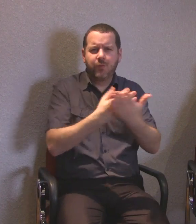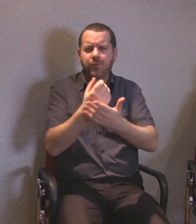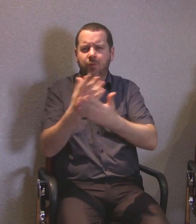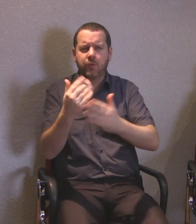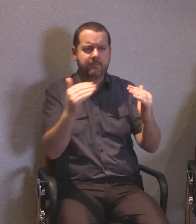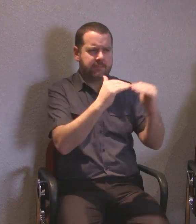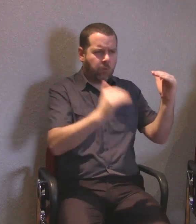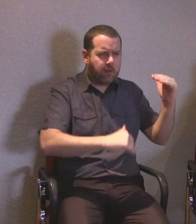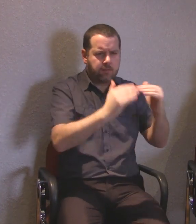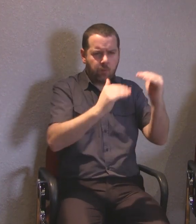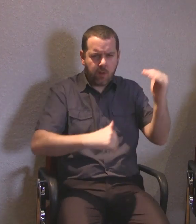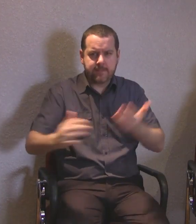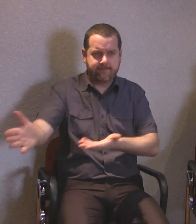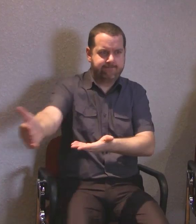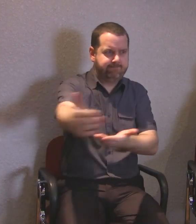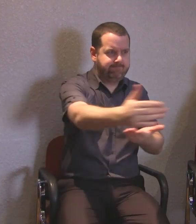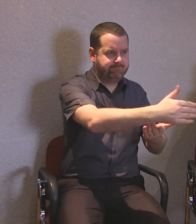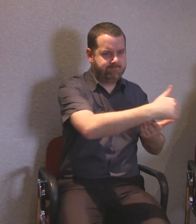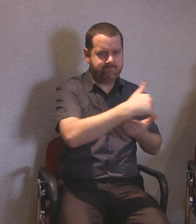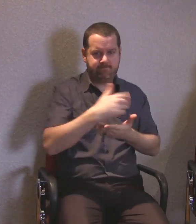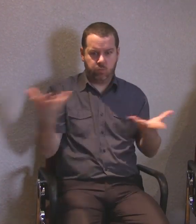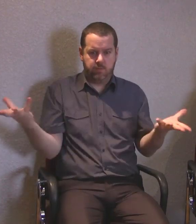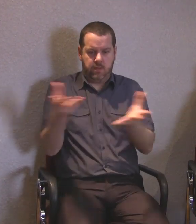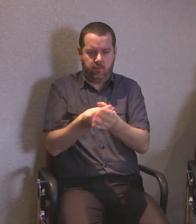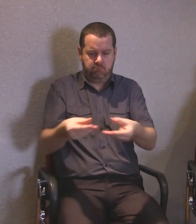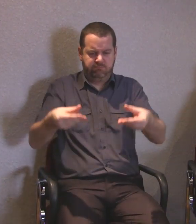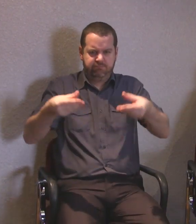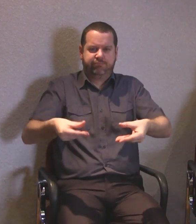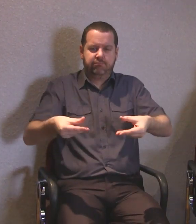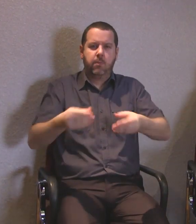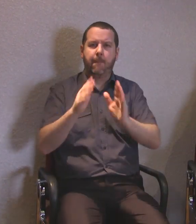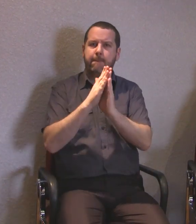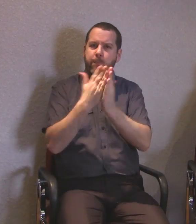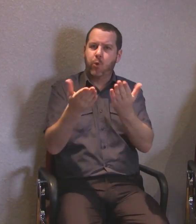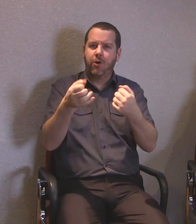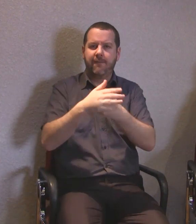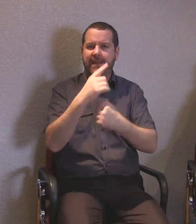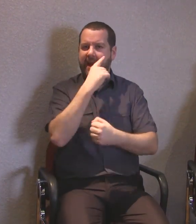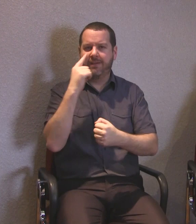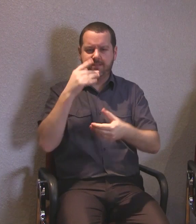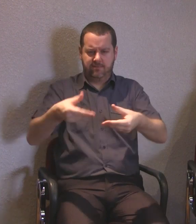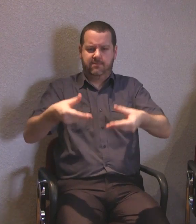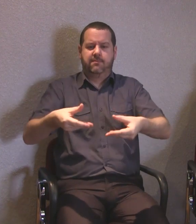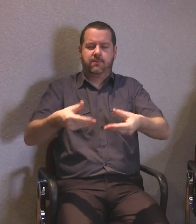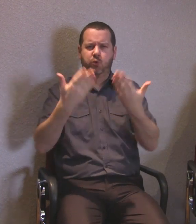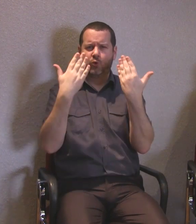So we can produce a book of evidence to highlight the sheer volume of inequality